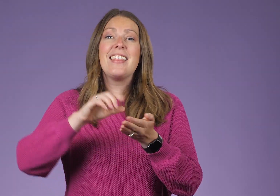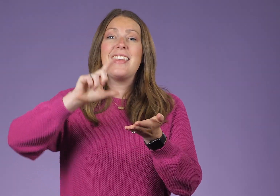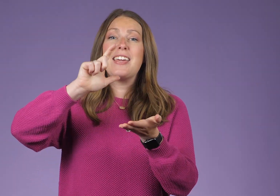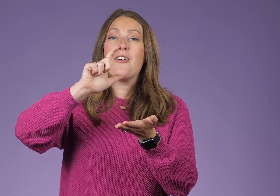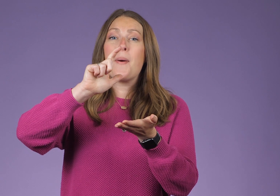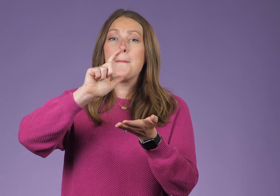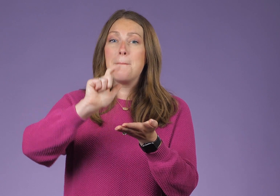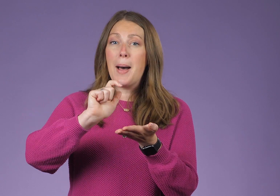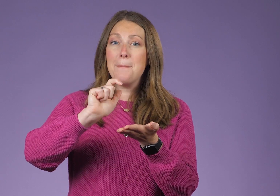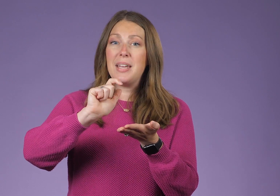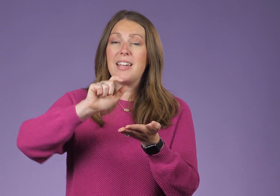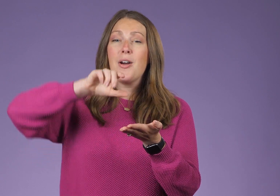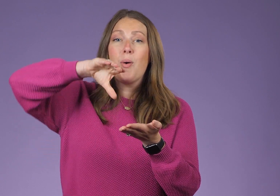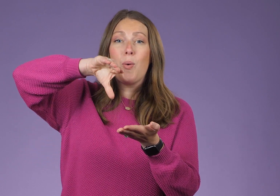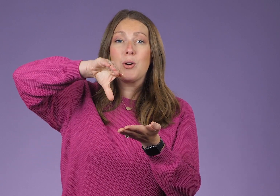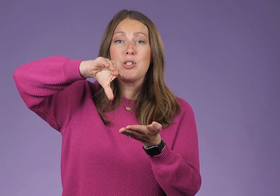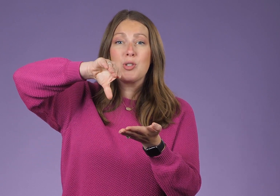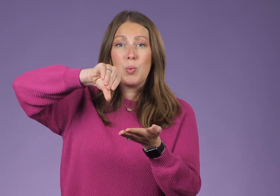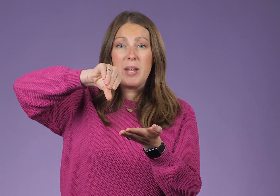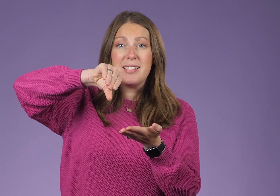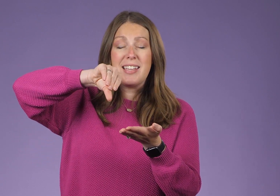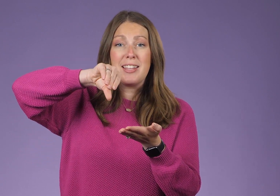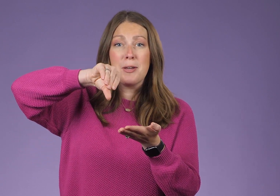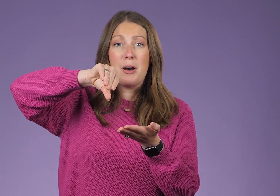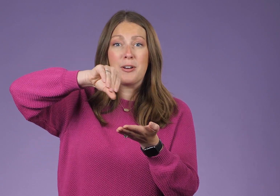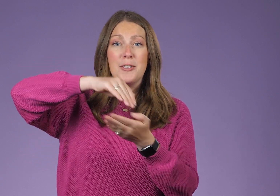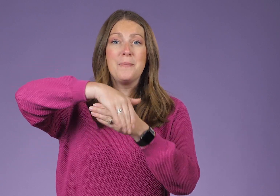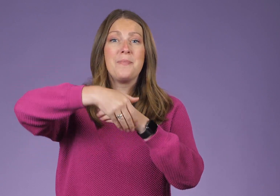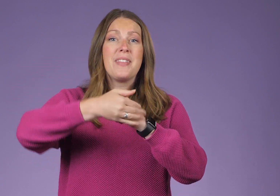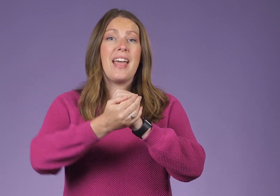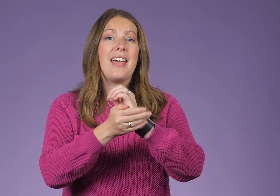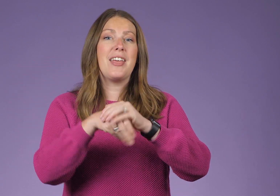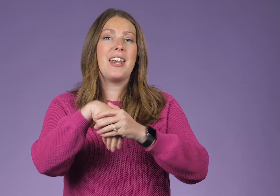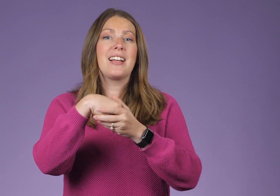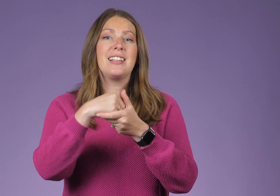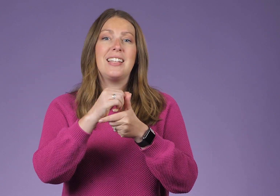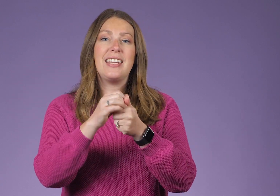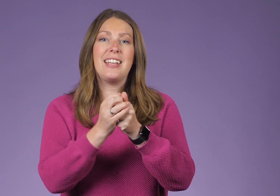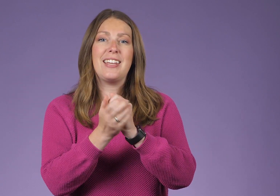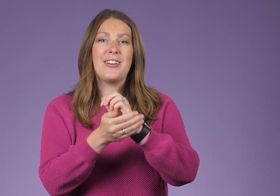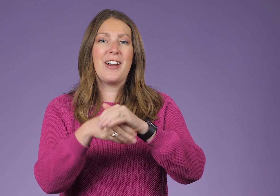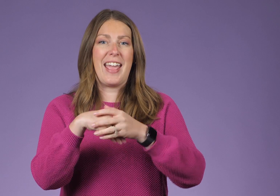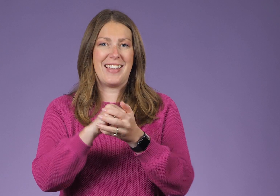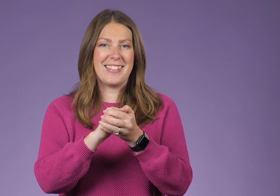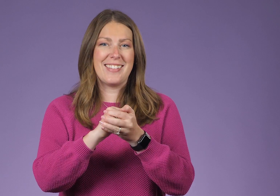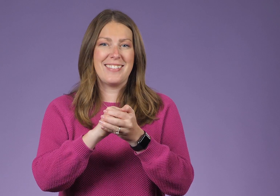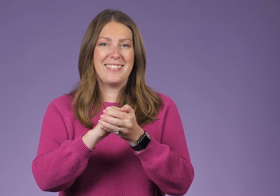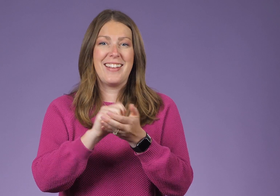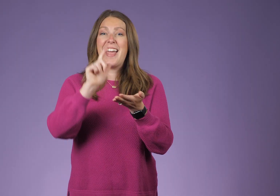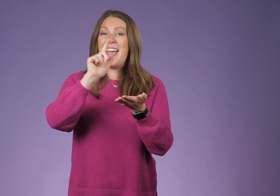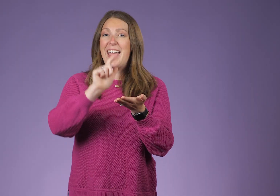Think of pumping or squeezing the bottle. And then cleaning your hands.